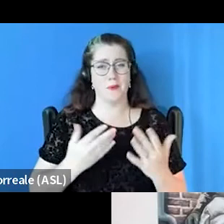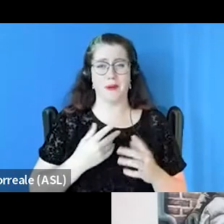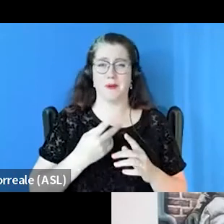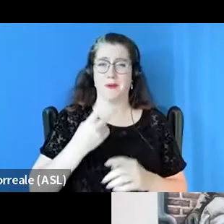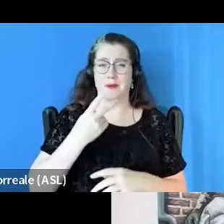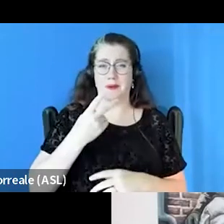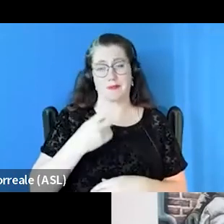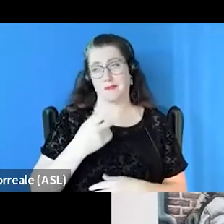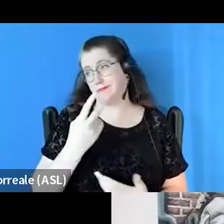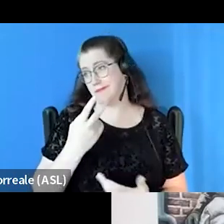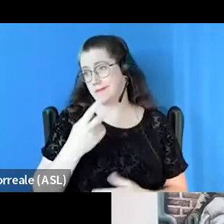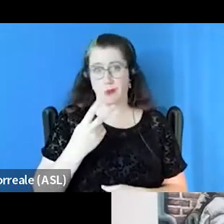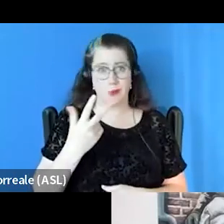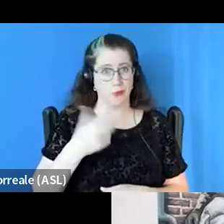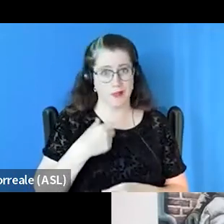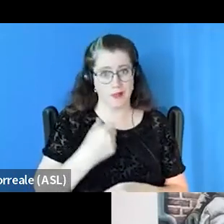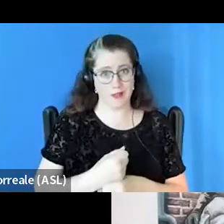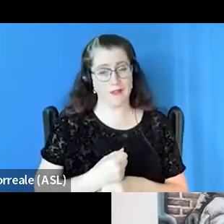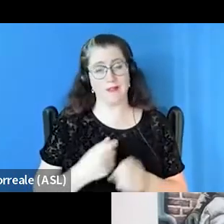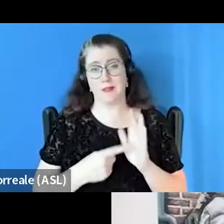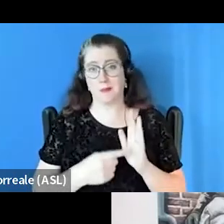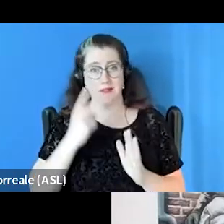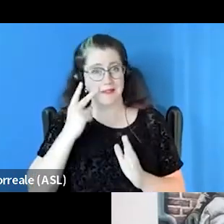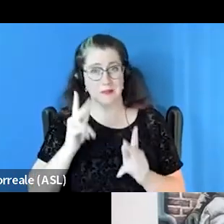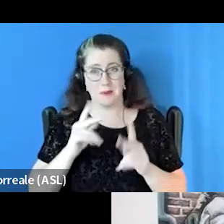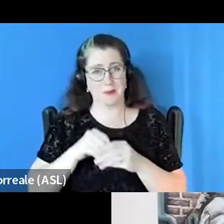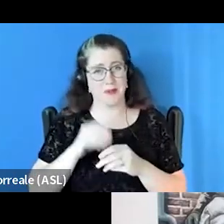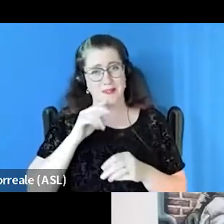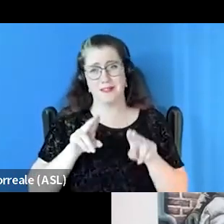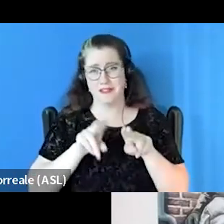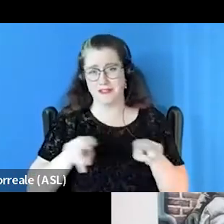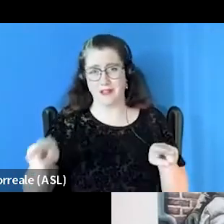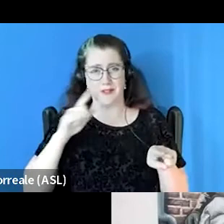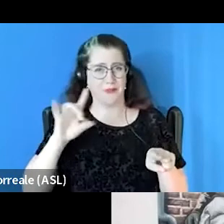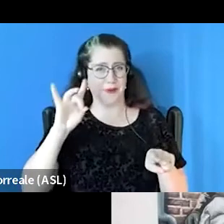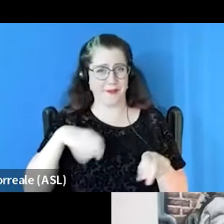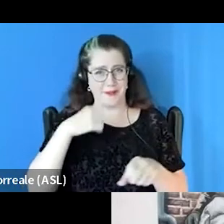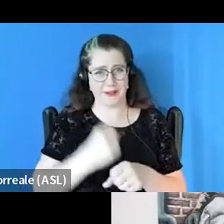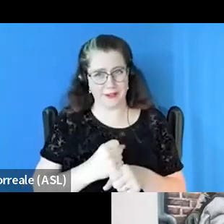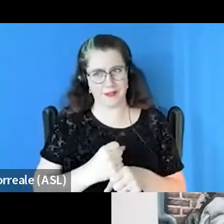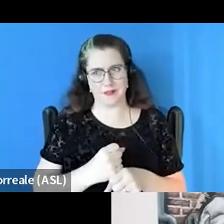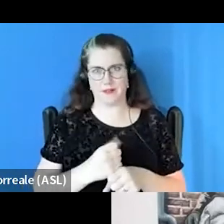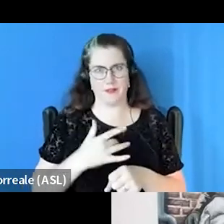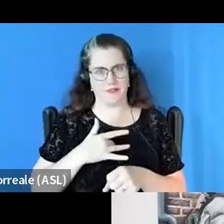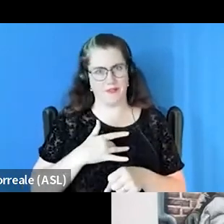that I've seen people in shelters. It could be discouraging and saying, what is my purpose of helping someone